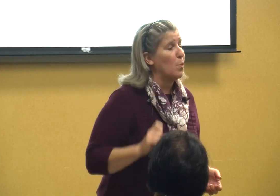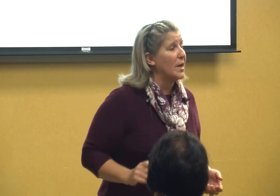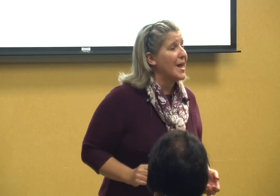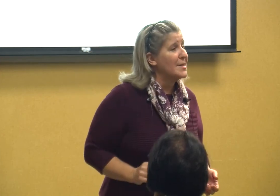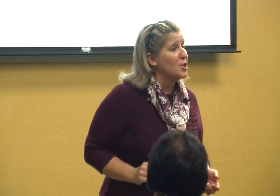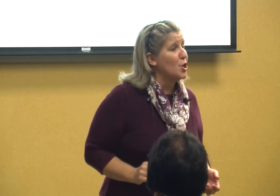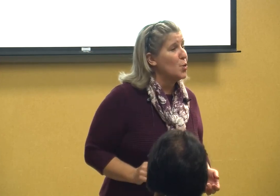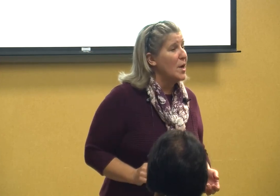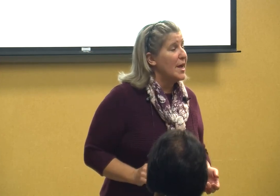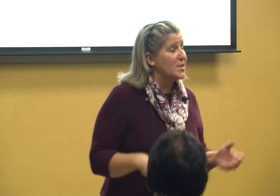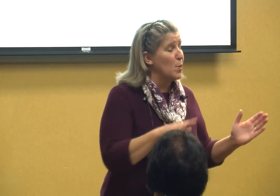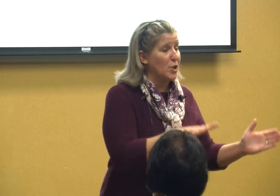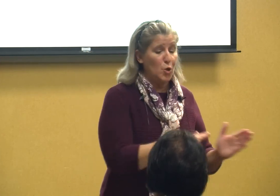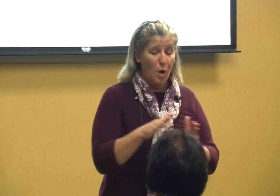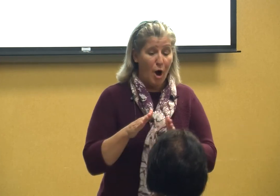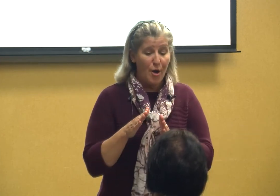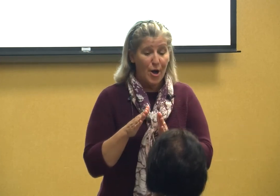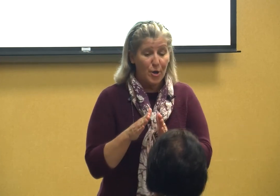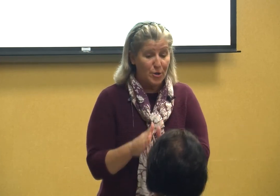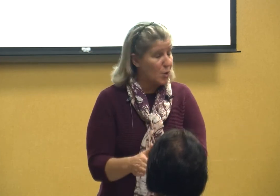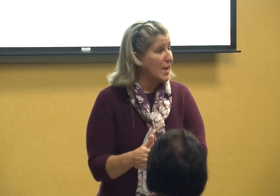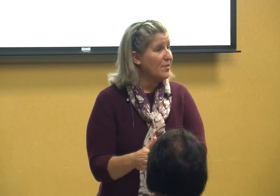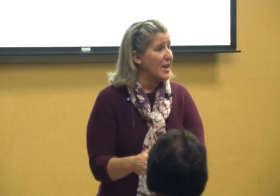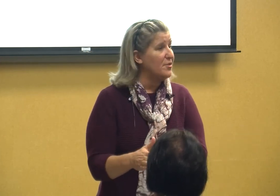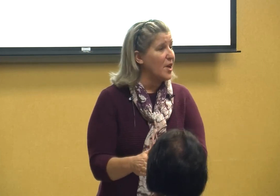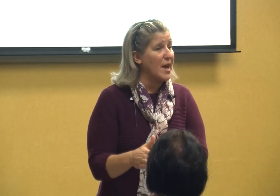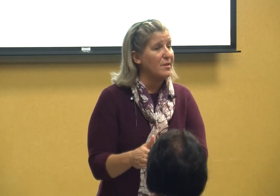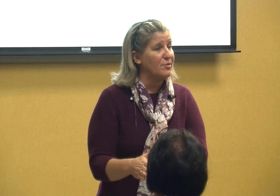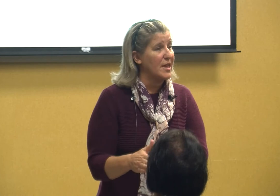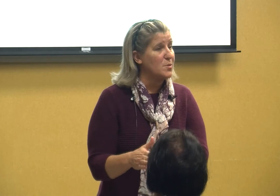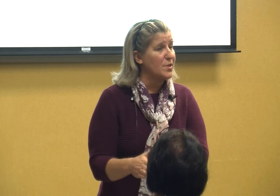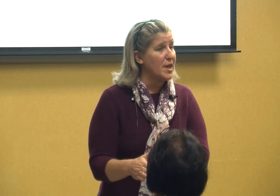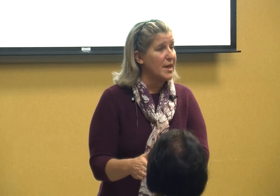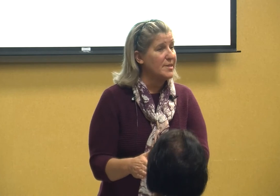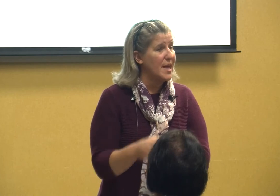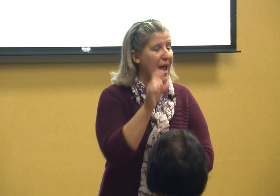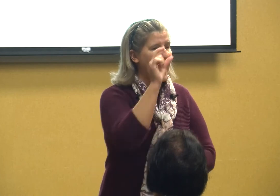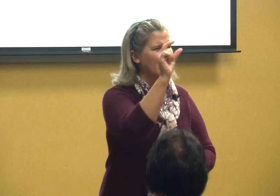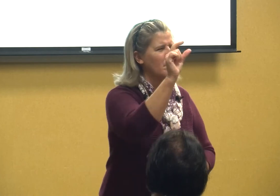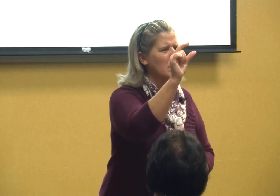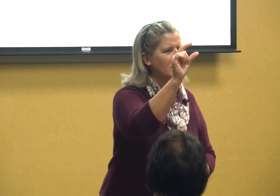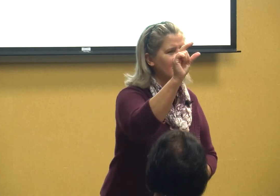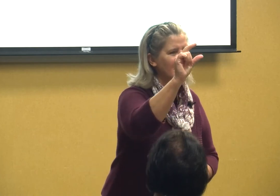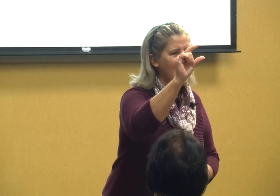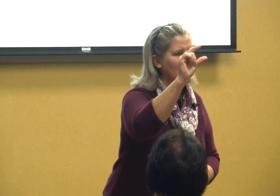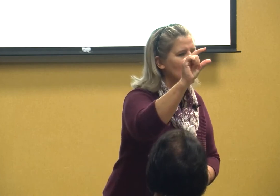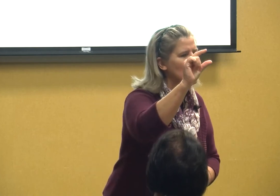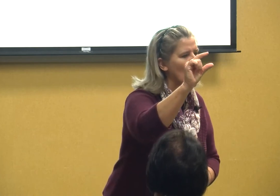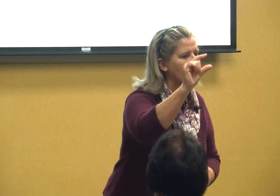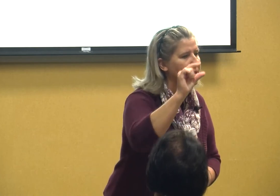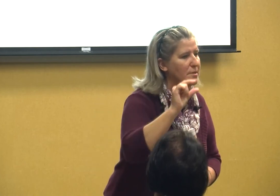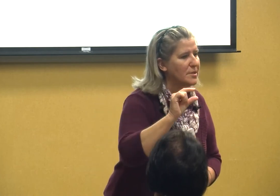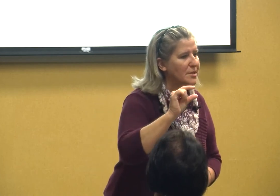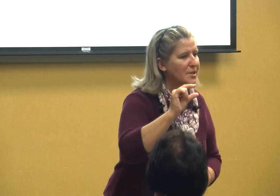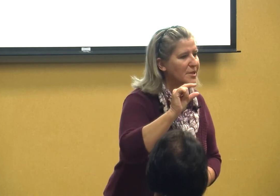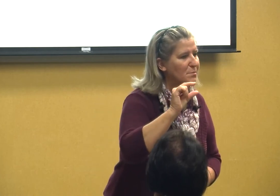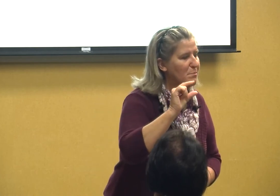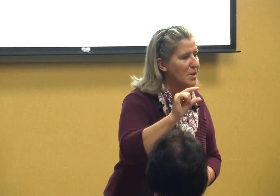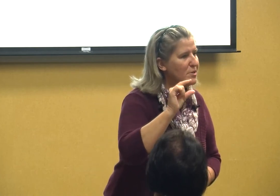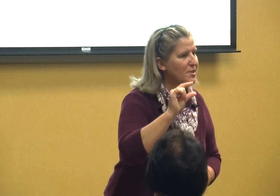ask you is when you are doing these kind of things with kids and most of the time it's short most of